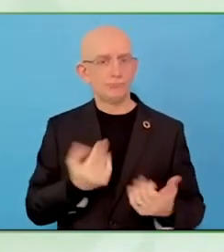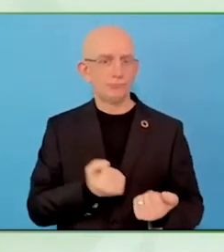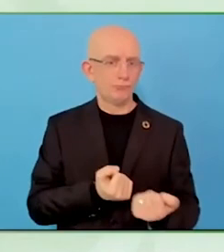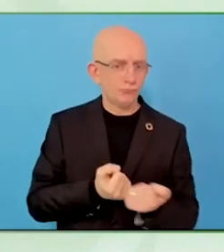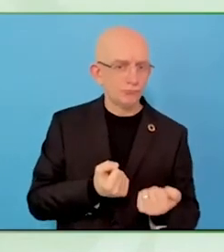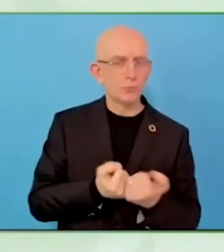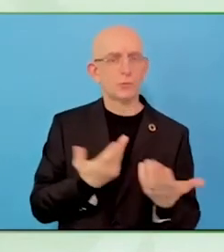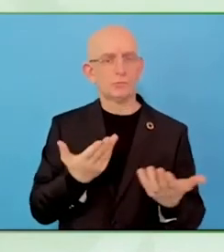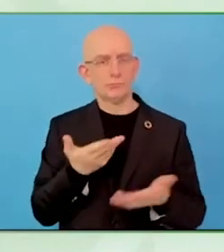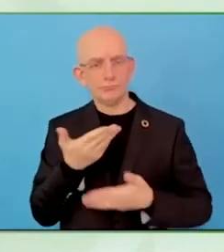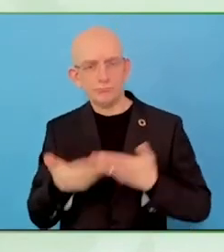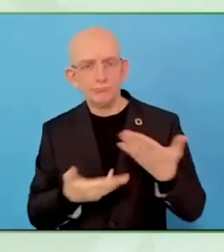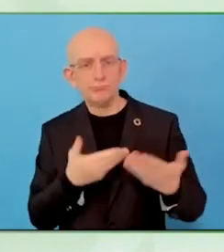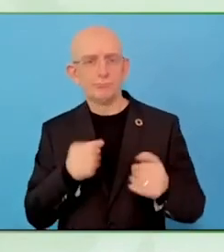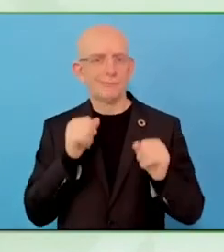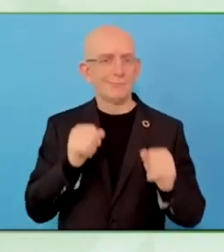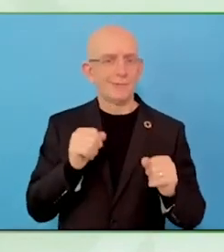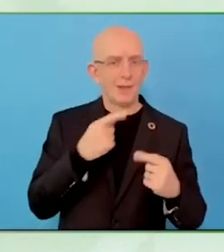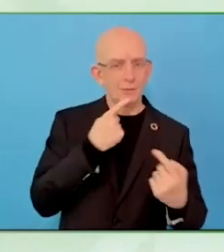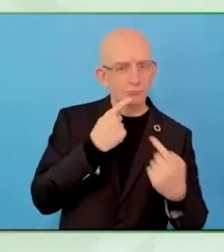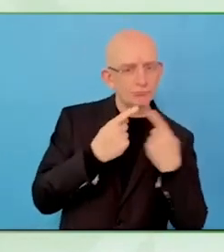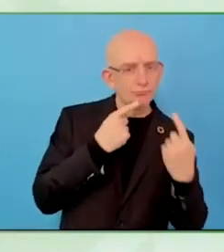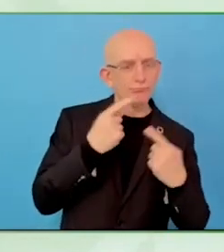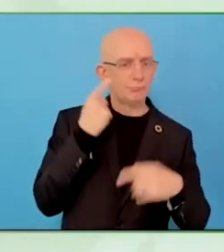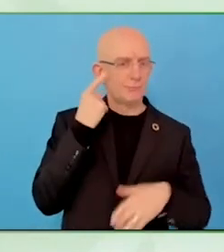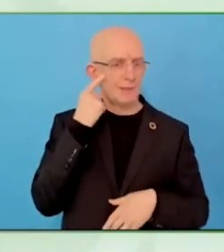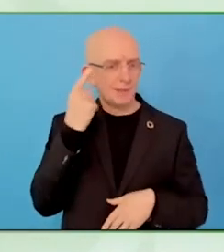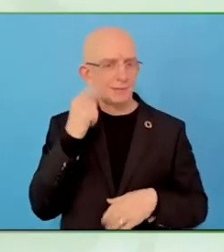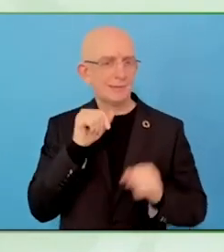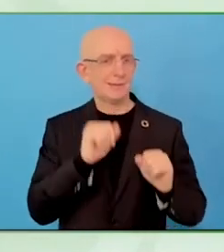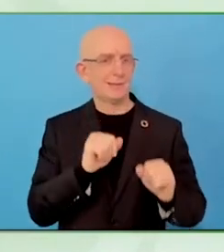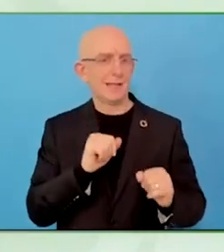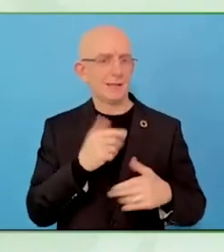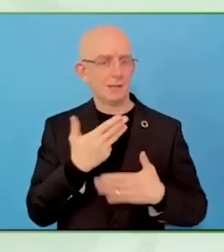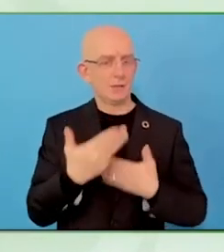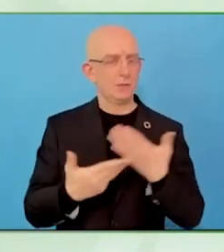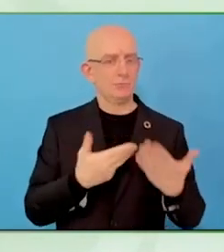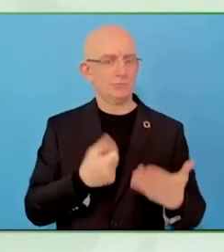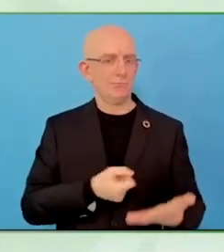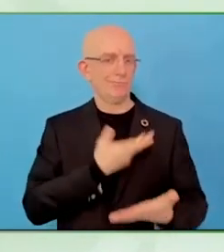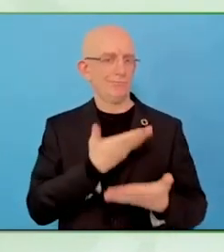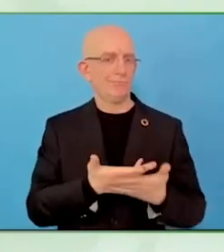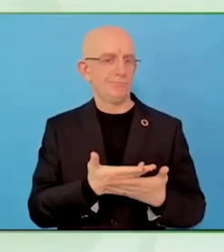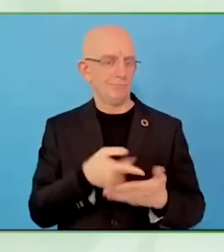I spent hours working, creating art and sharing them online.